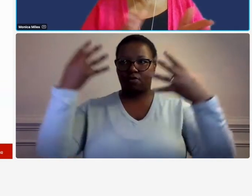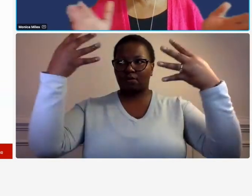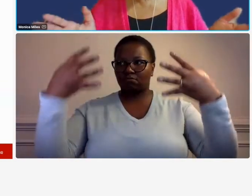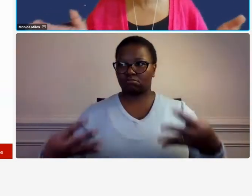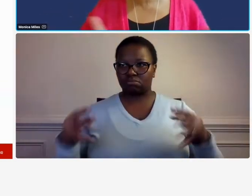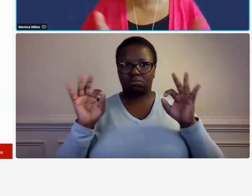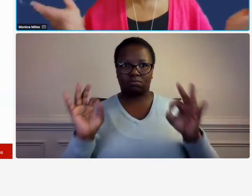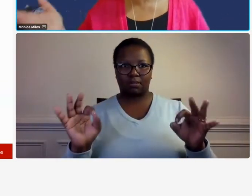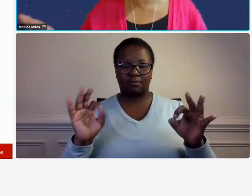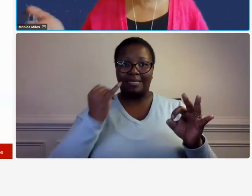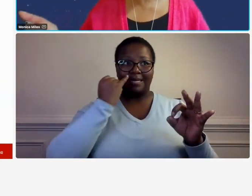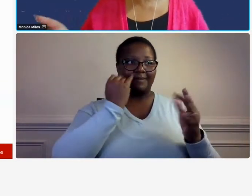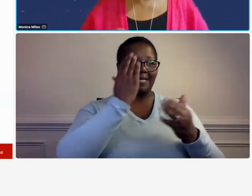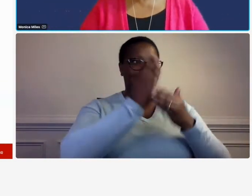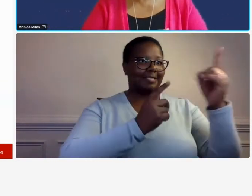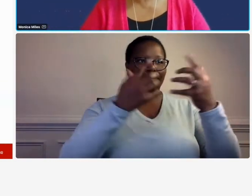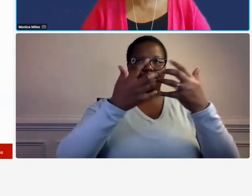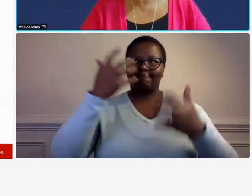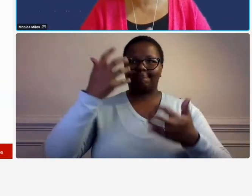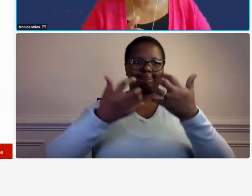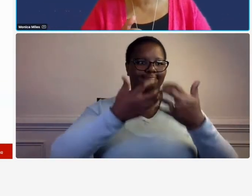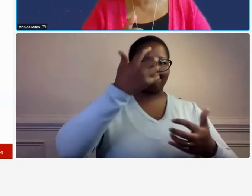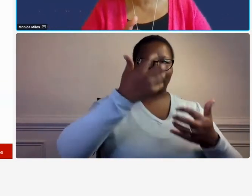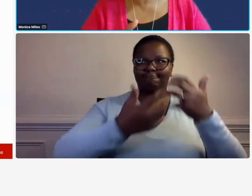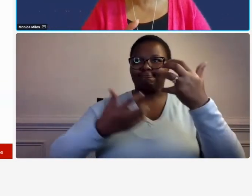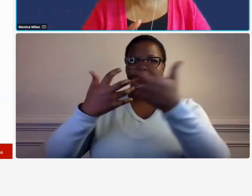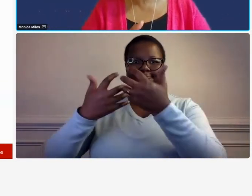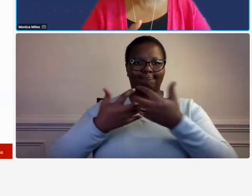you're not going to fail the test of having an adequate accounting system as long as